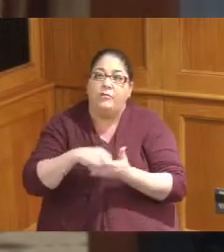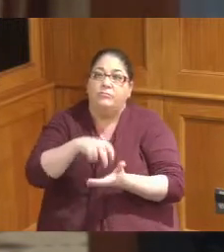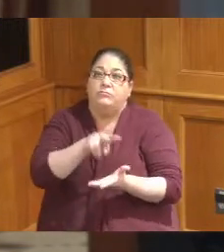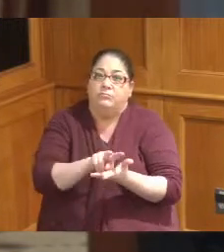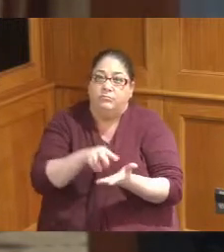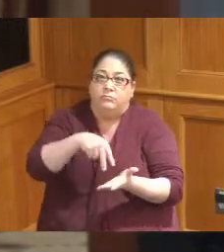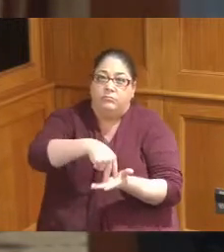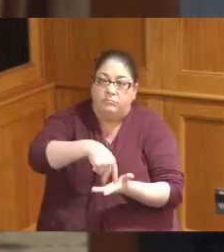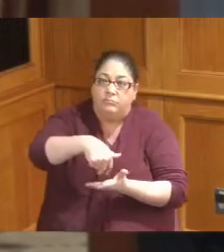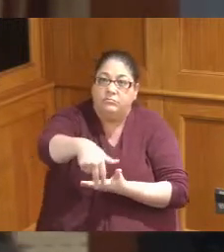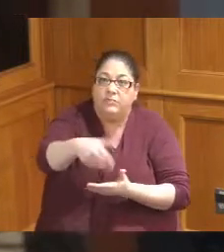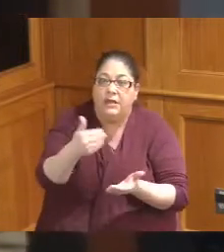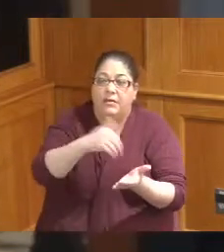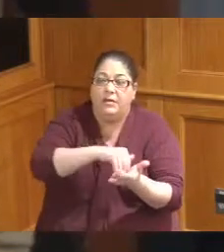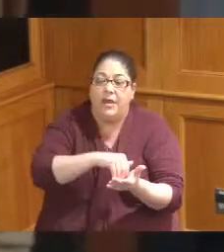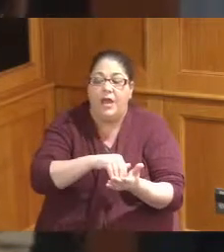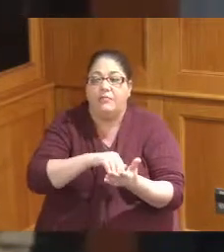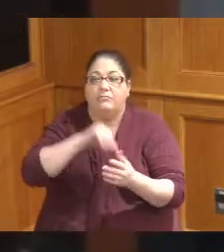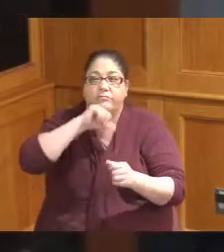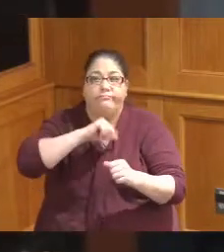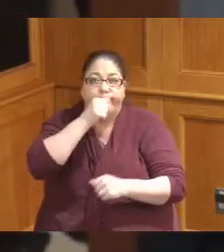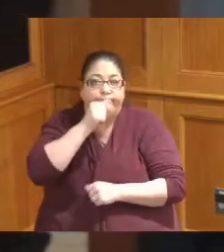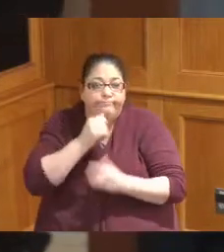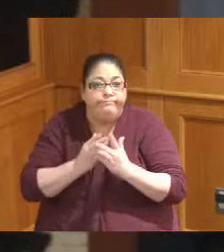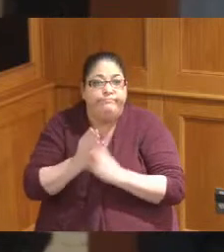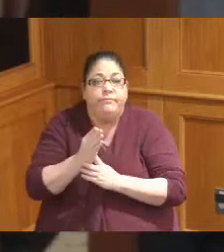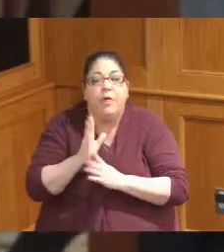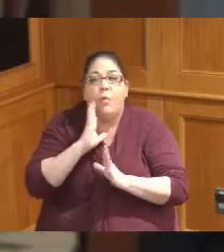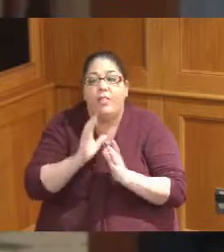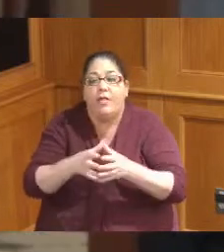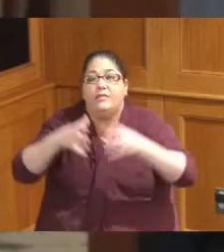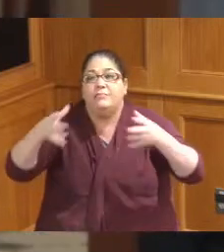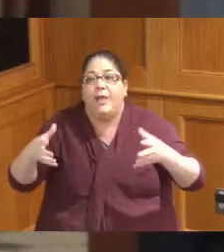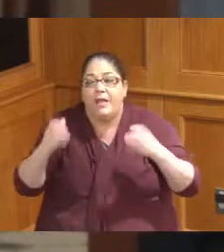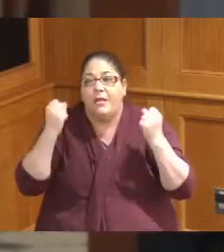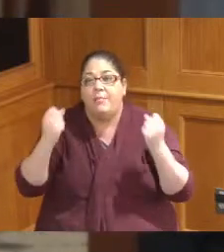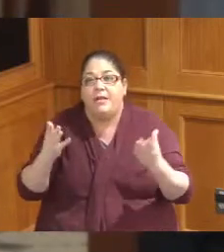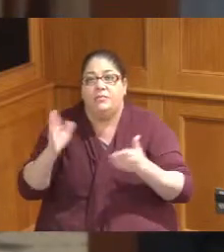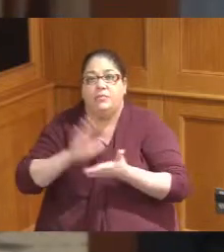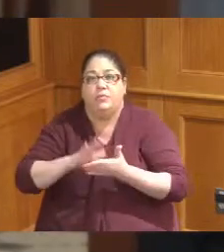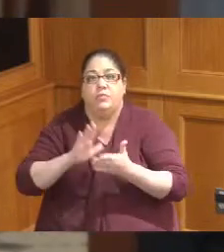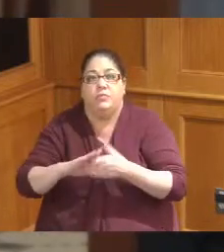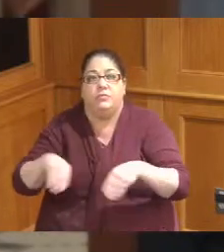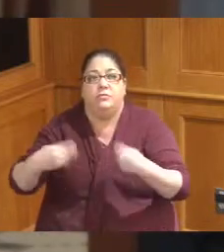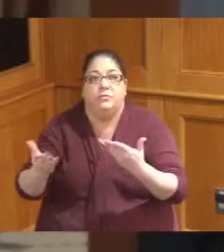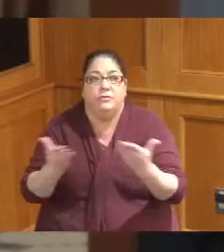18 increase in the number of schools that they service through these programs again that's in